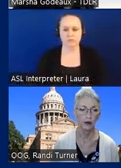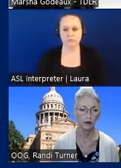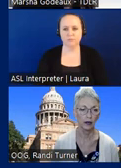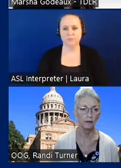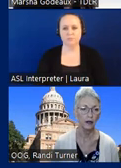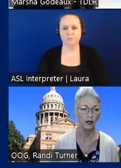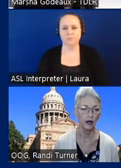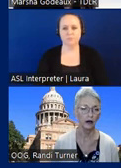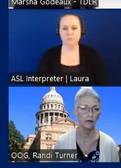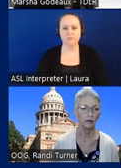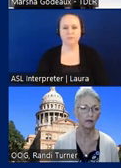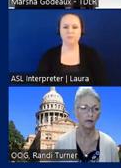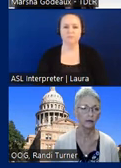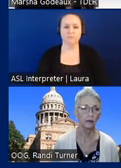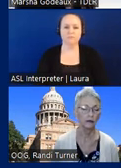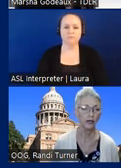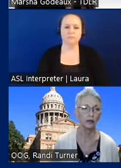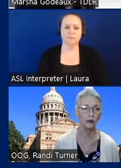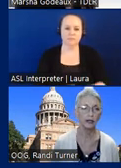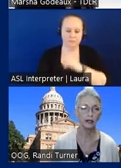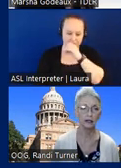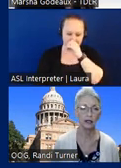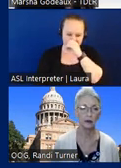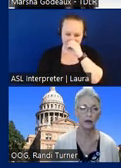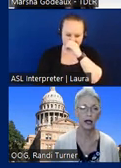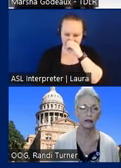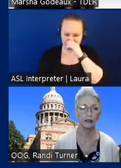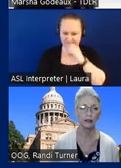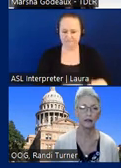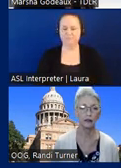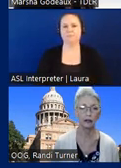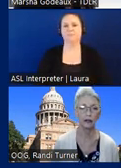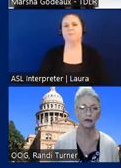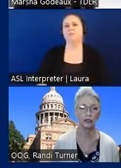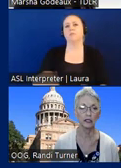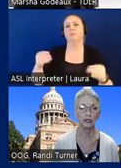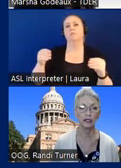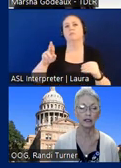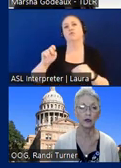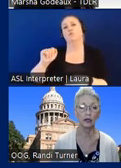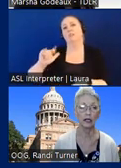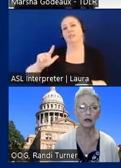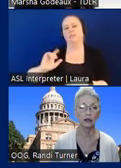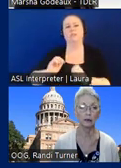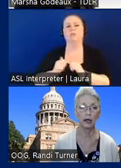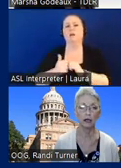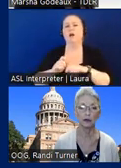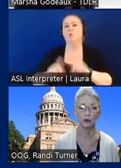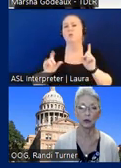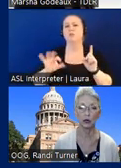okay um in the retail example how does this differ if the tenant or landlord is paying for the work